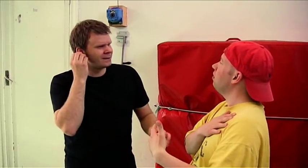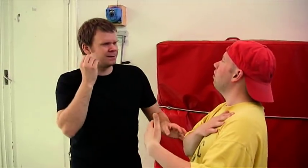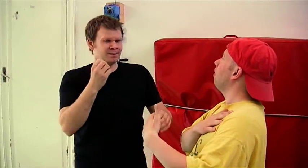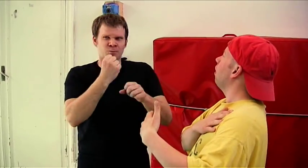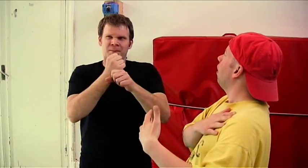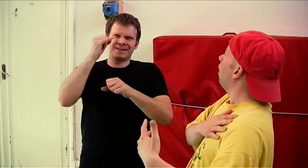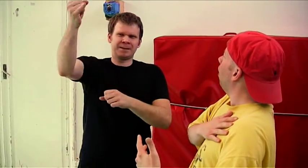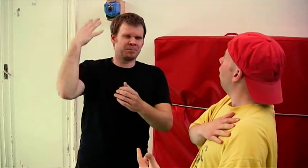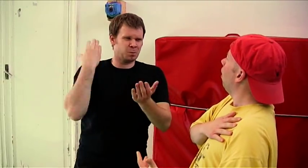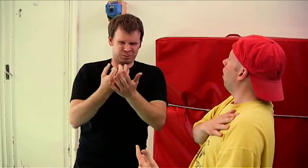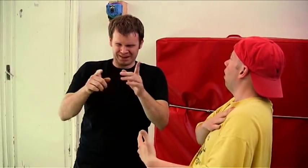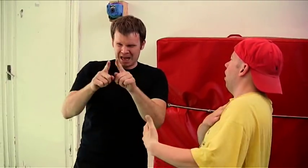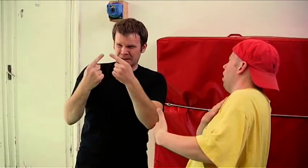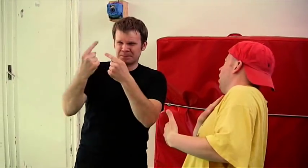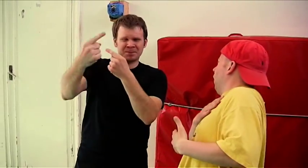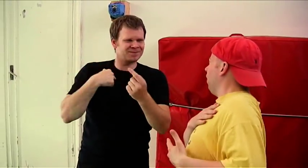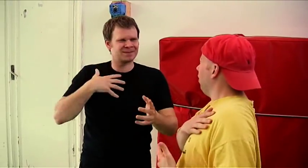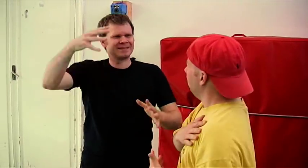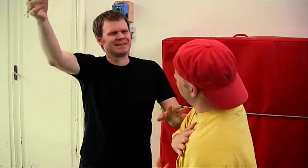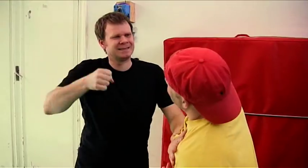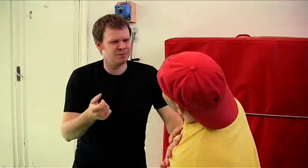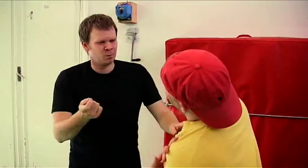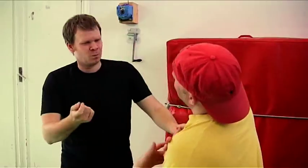whom is also working at Manillaskolan.